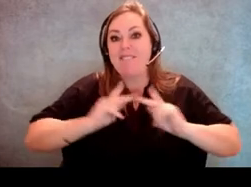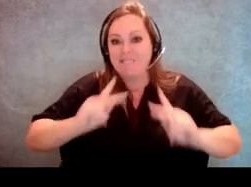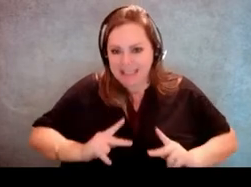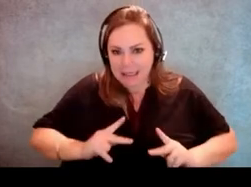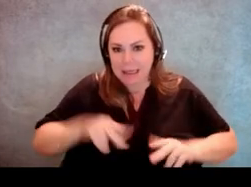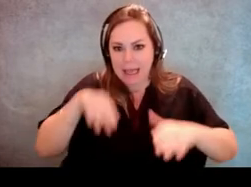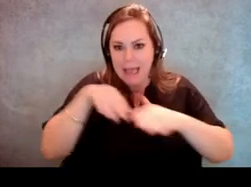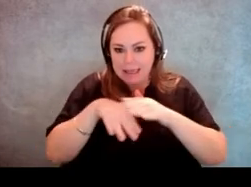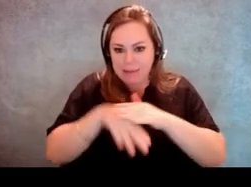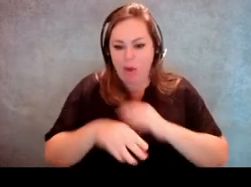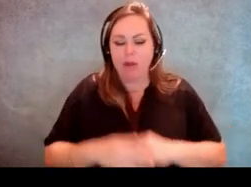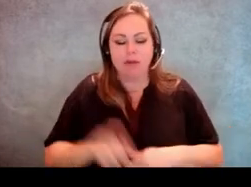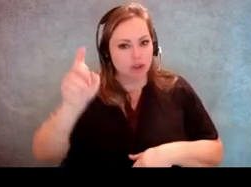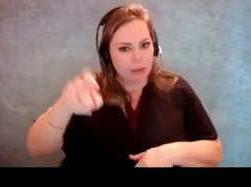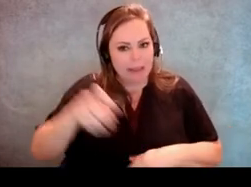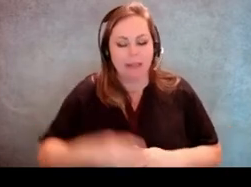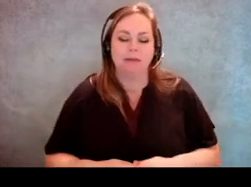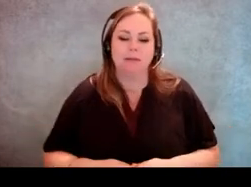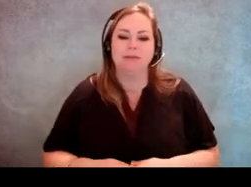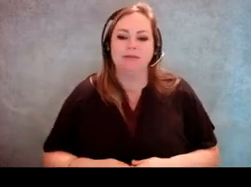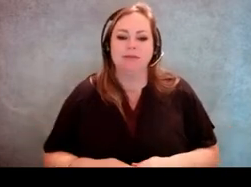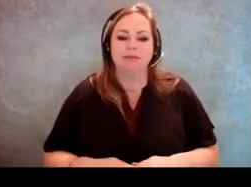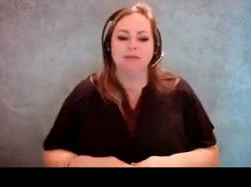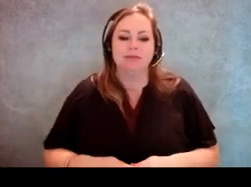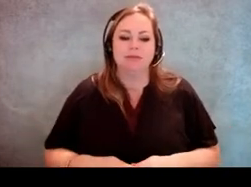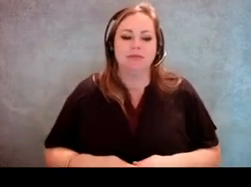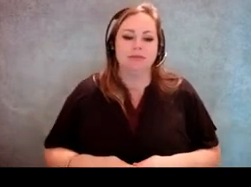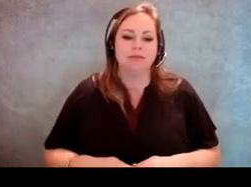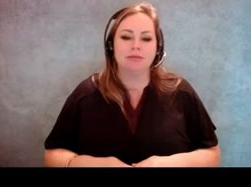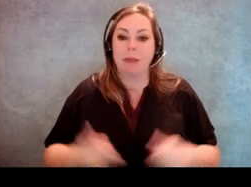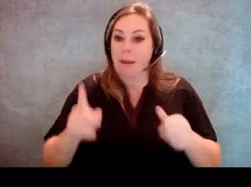And so a person who is blind or visually impaired,